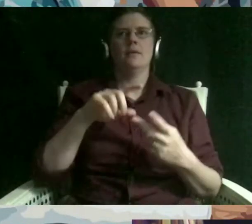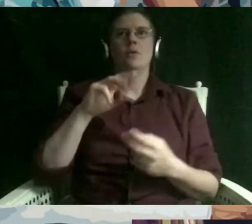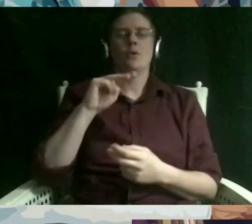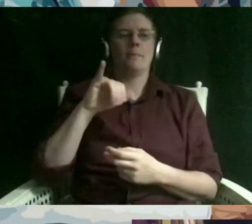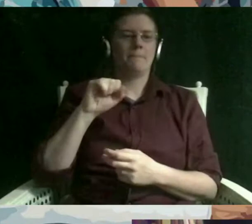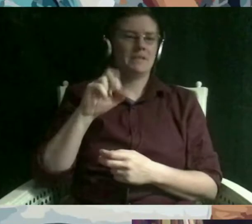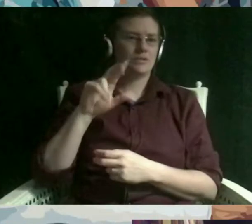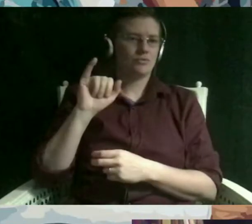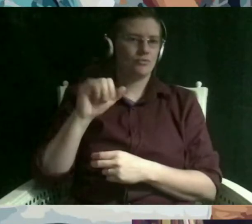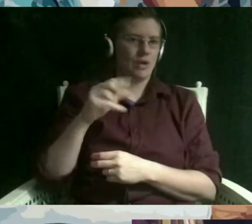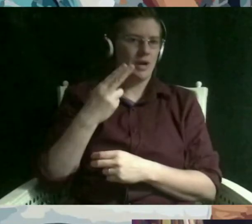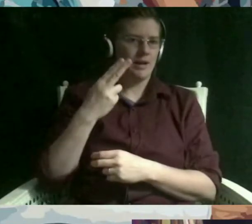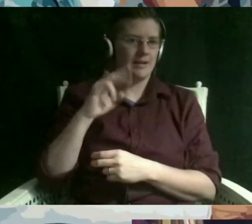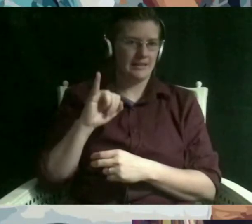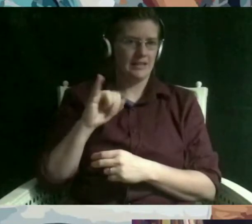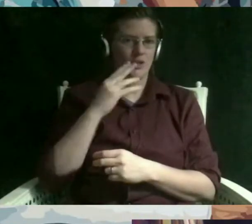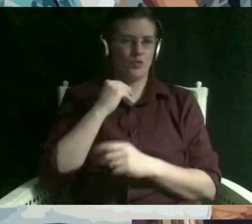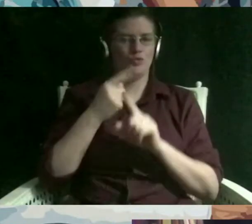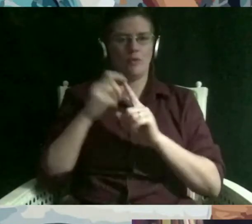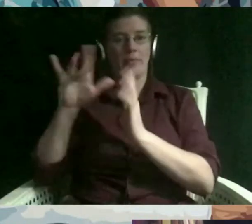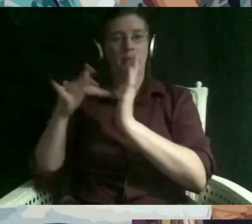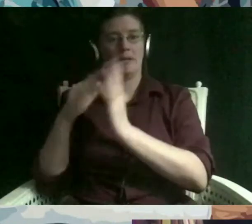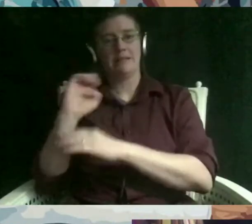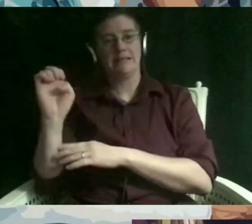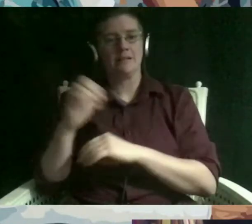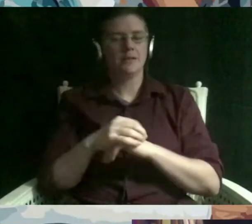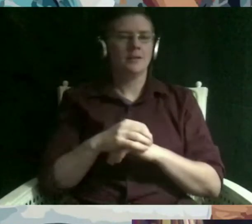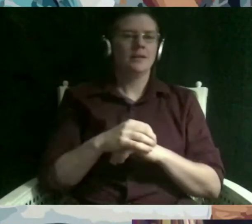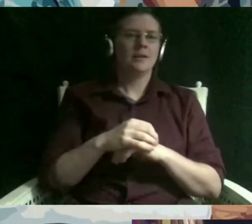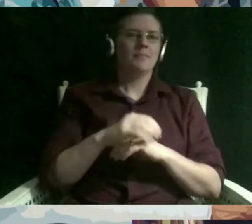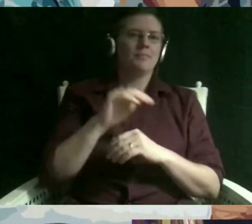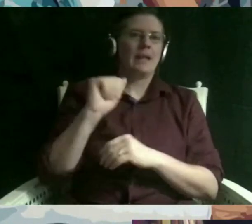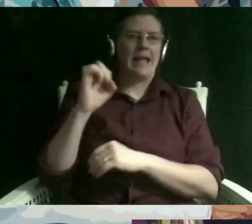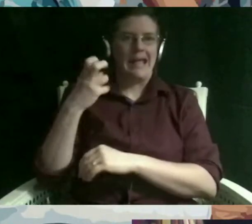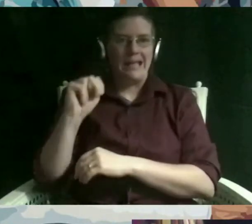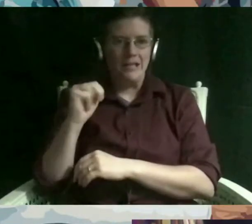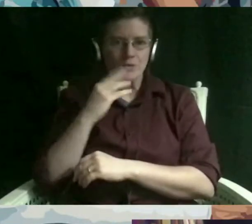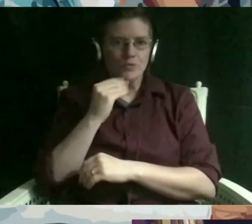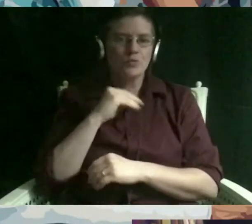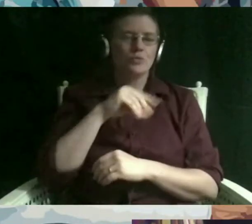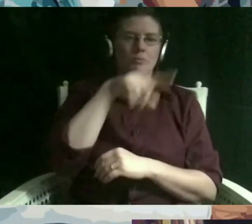east and it ignores jews of color asian jews black jews who people don't even think exist